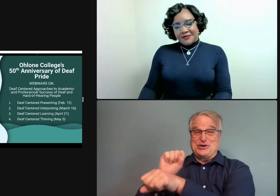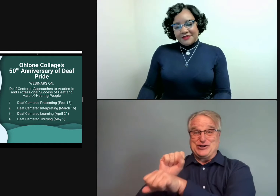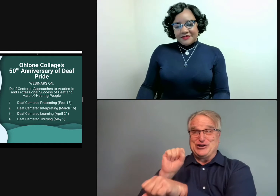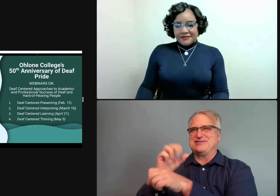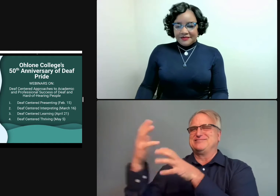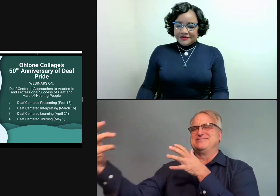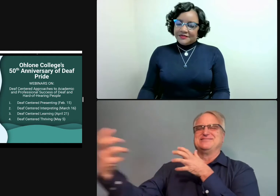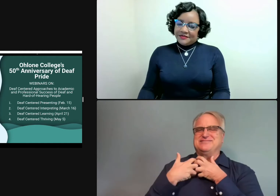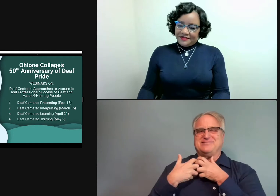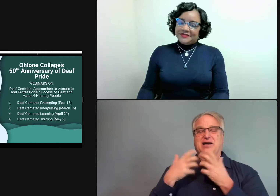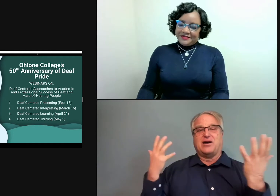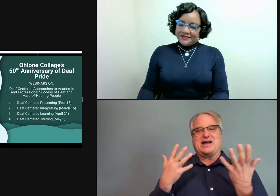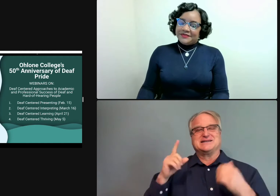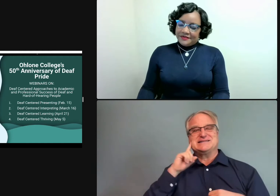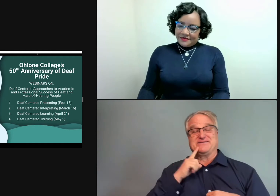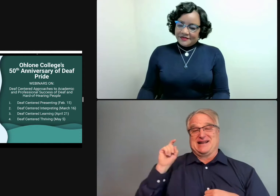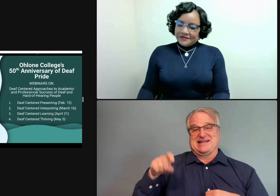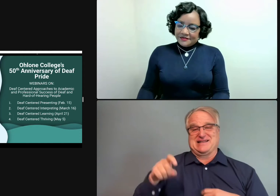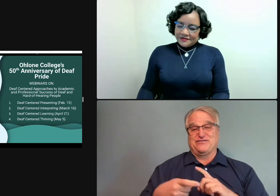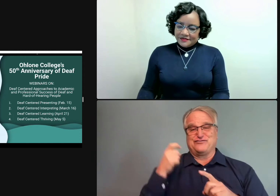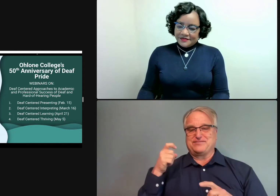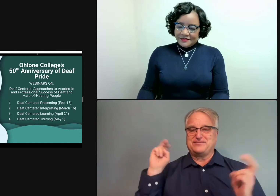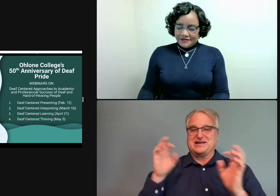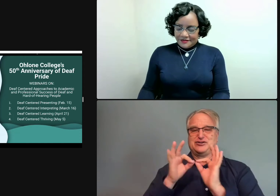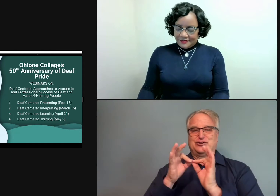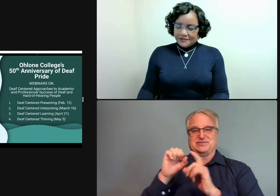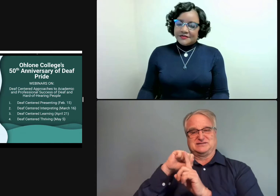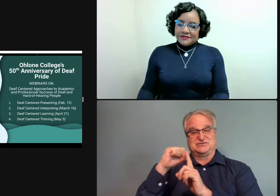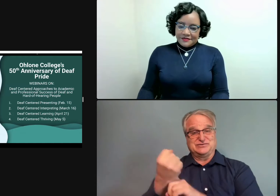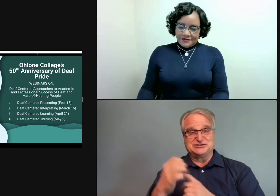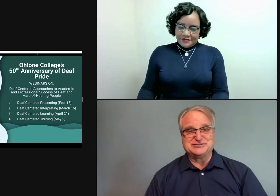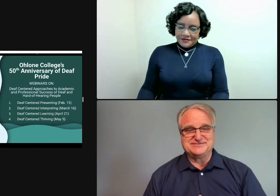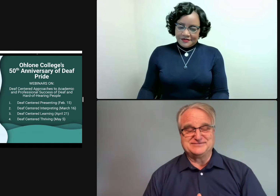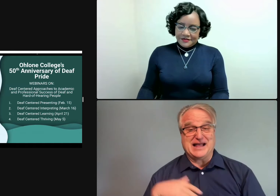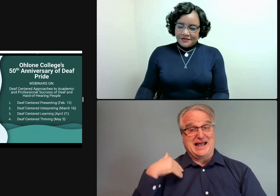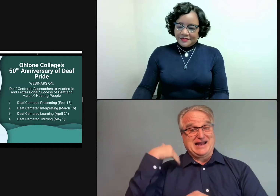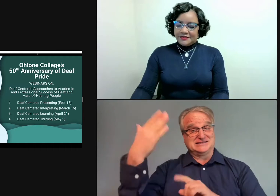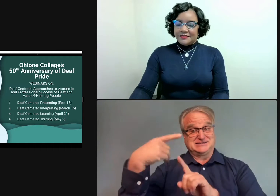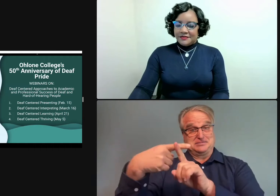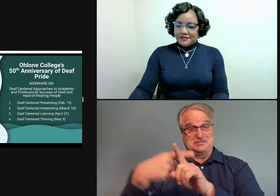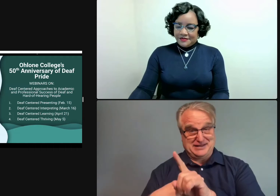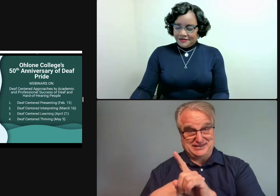in a deaf way. We have today's presentation, Deaf-Centered Interpreting, cohosted with the National Deaf Center.